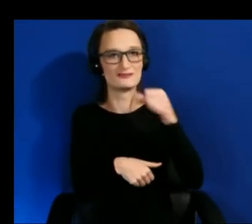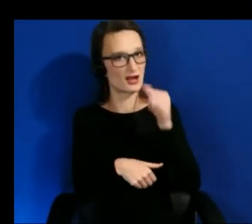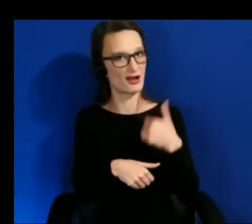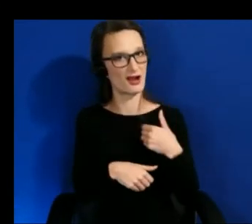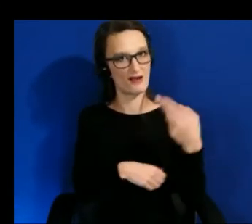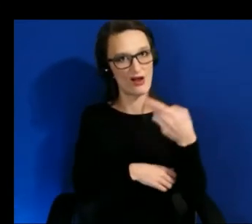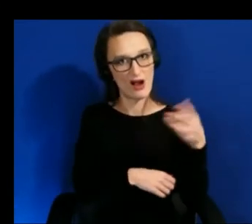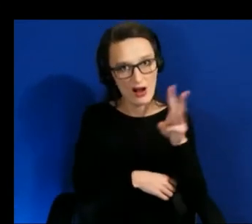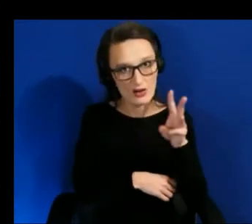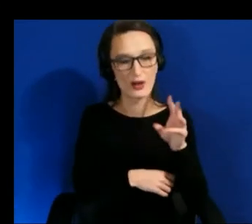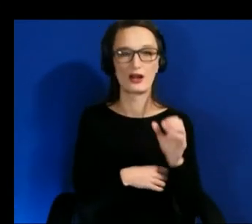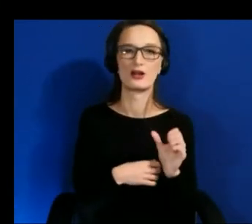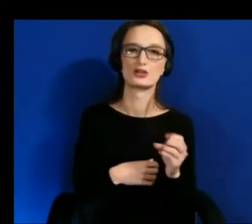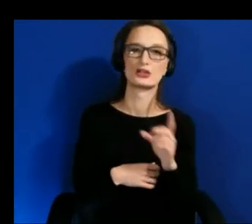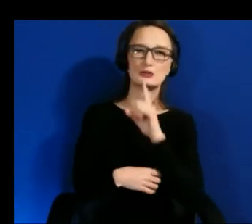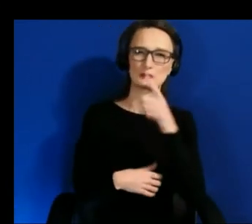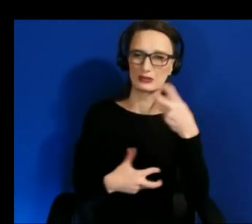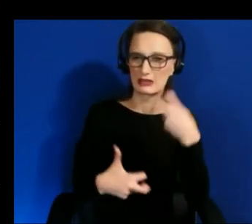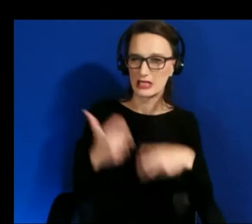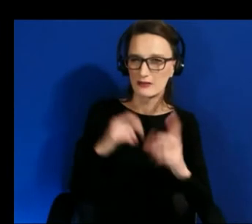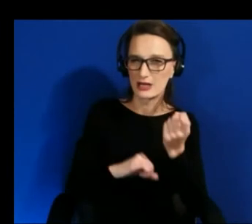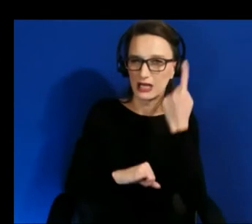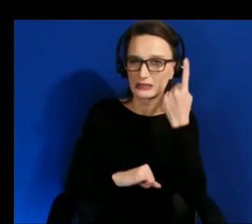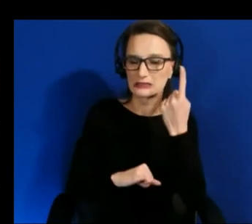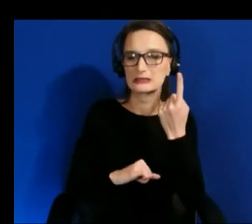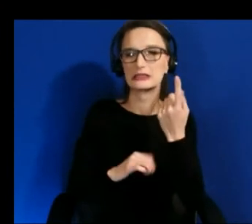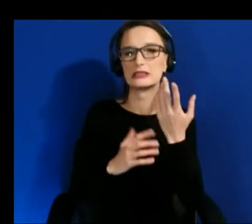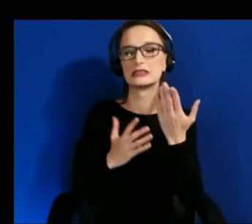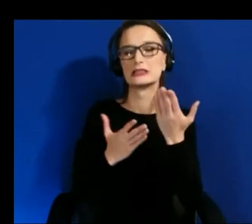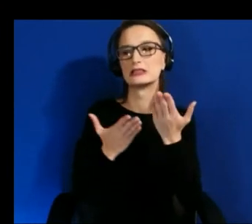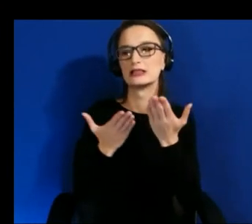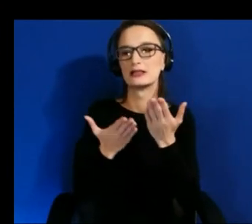you know what kind of small tweaks we need to make because a lot of these things are based